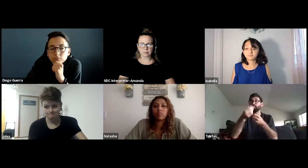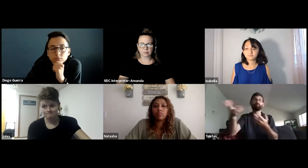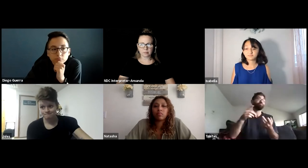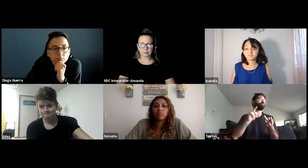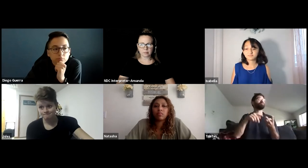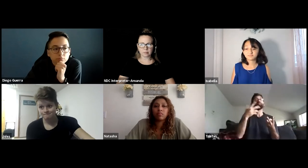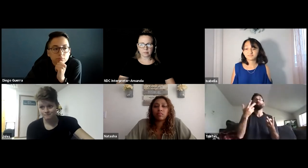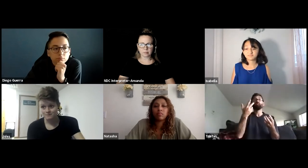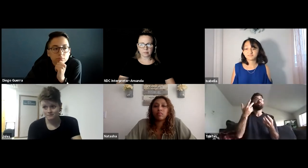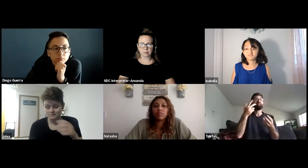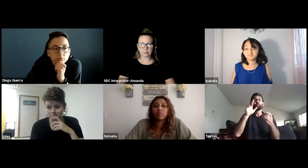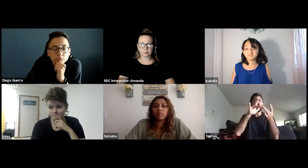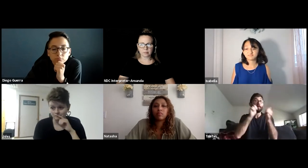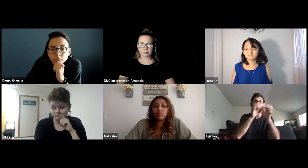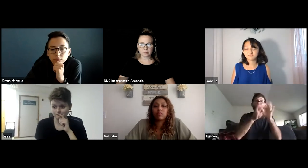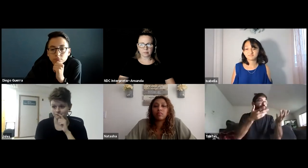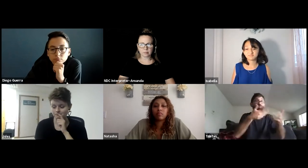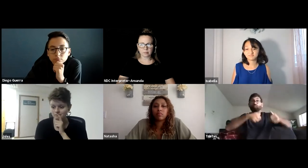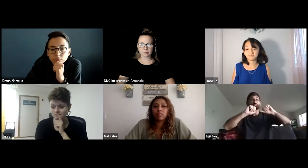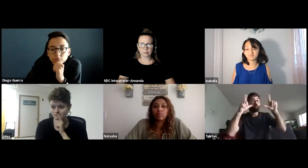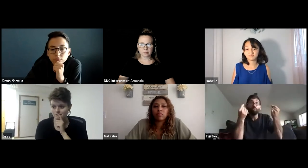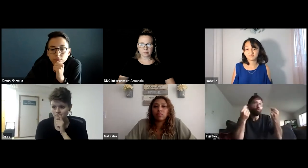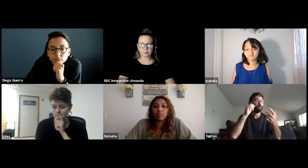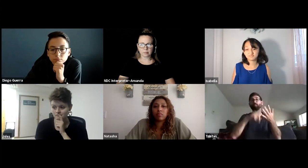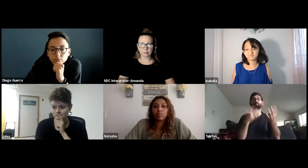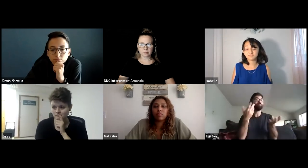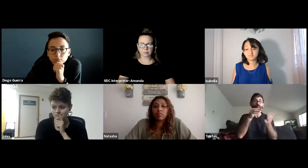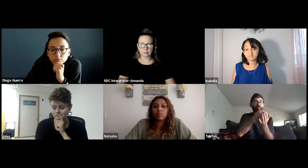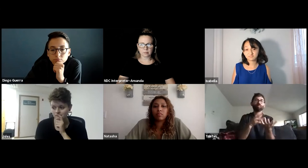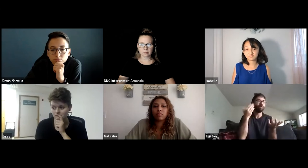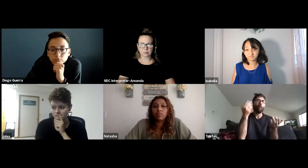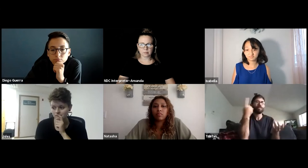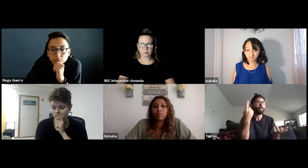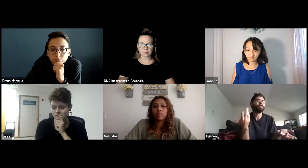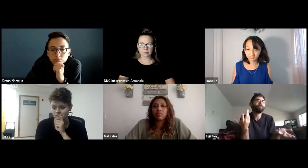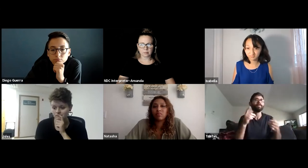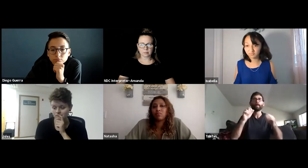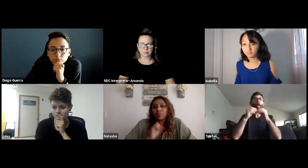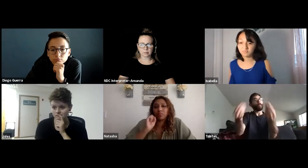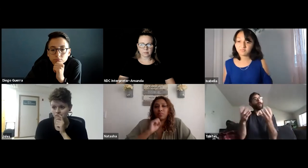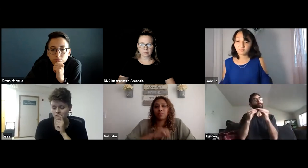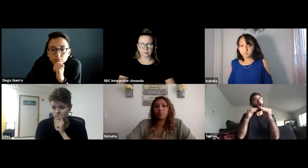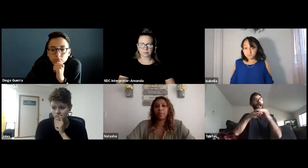They can provide notes before a live event, they can reach out to an interpreter and have that ready ahead of time.